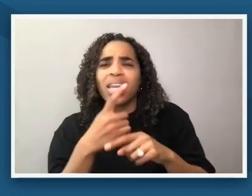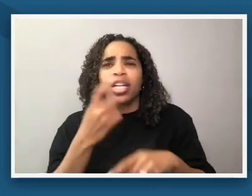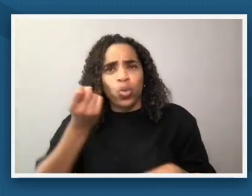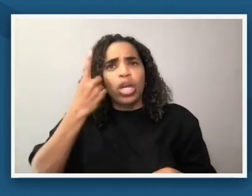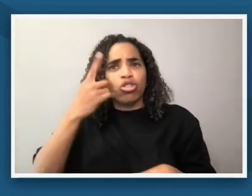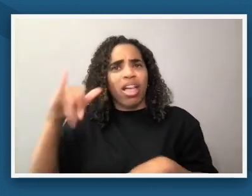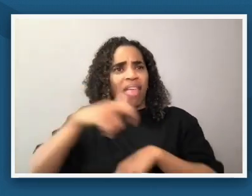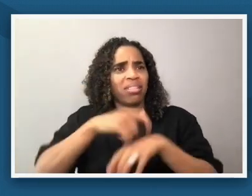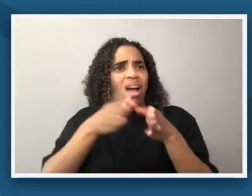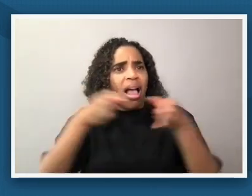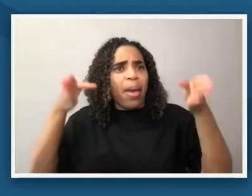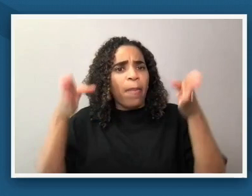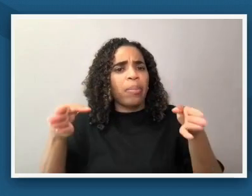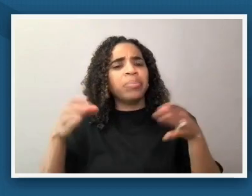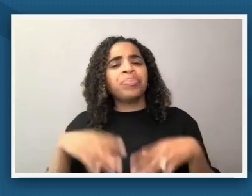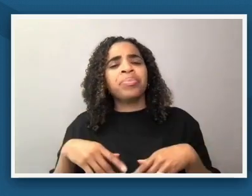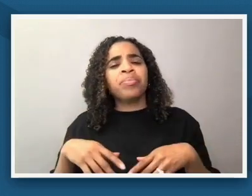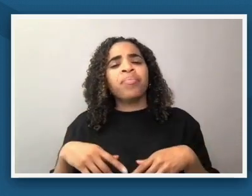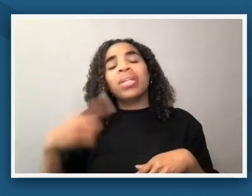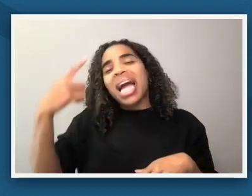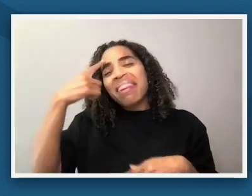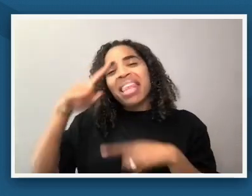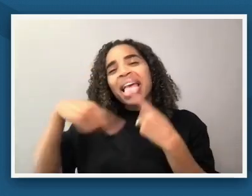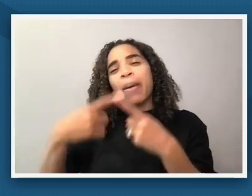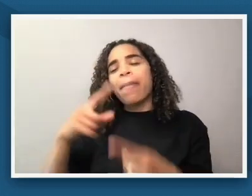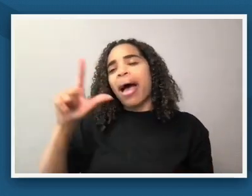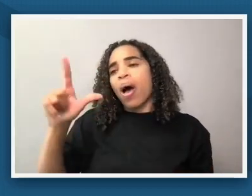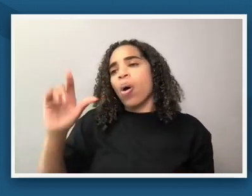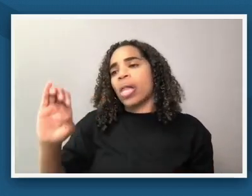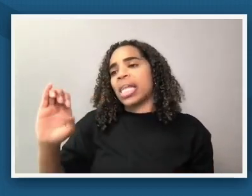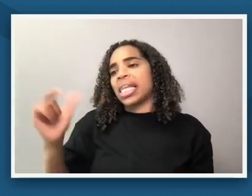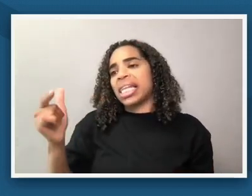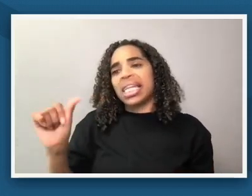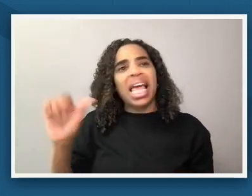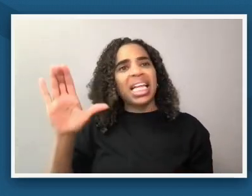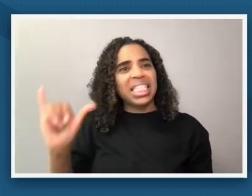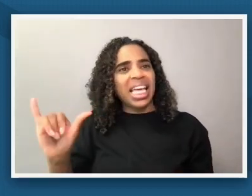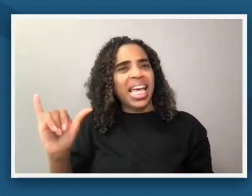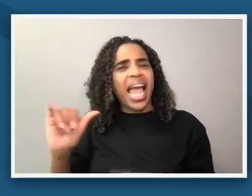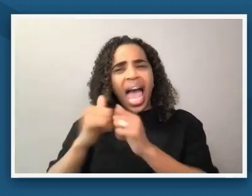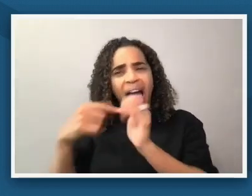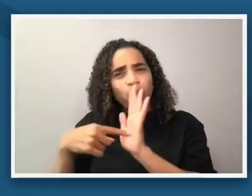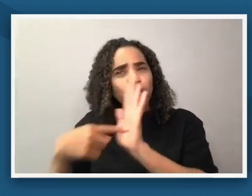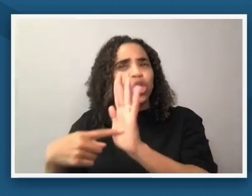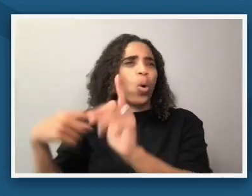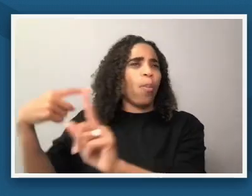was thinking about the legacy section how do we show the positive legacies and